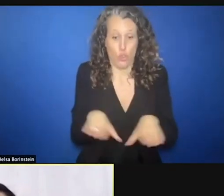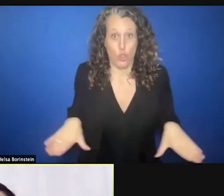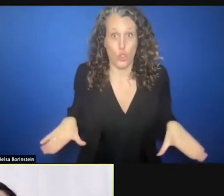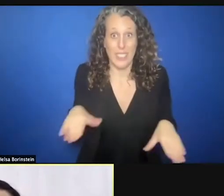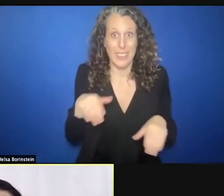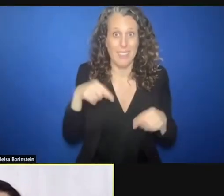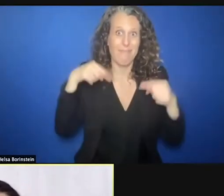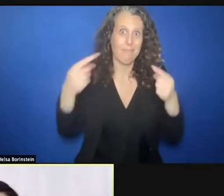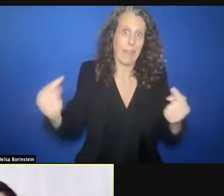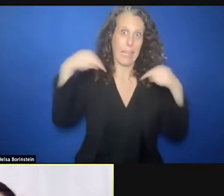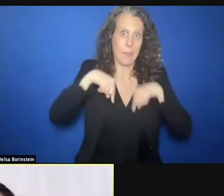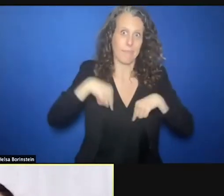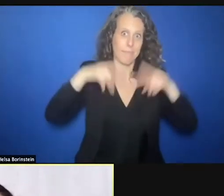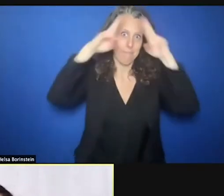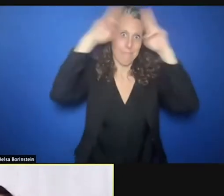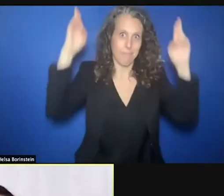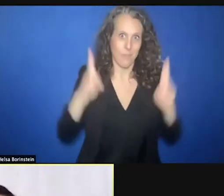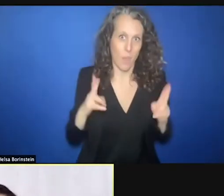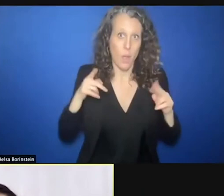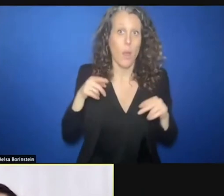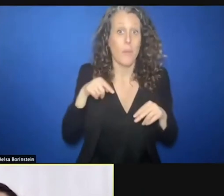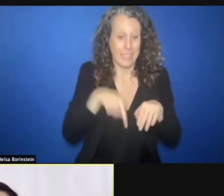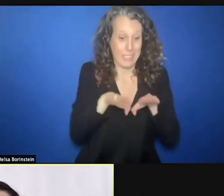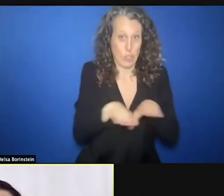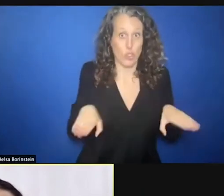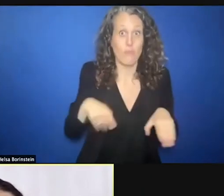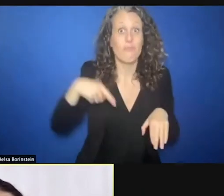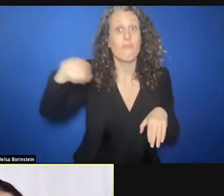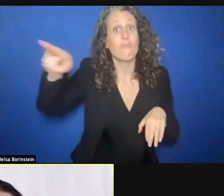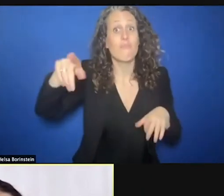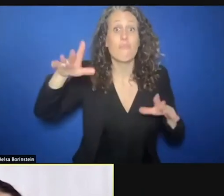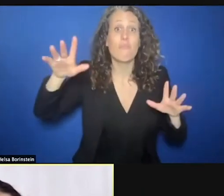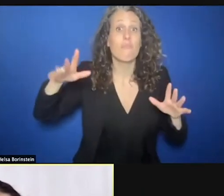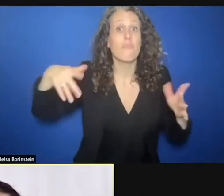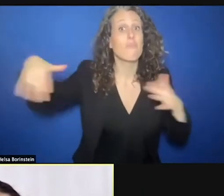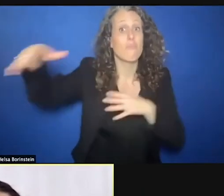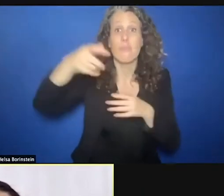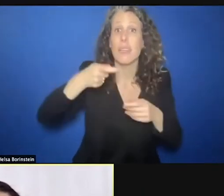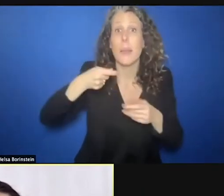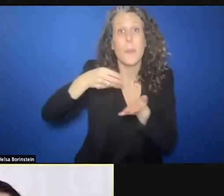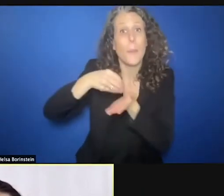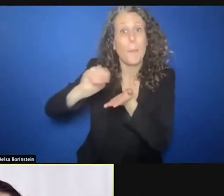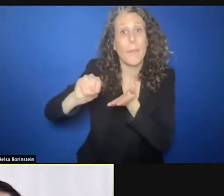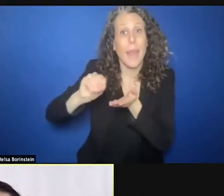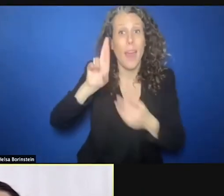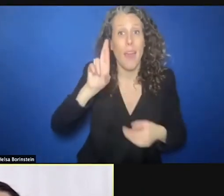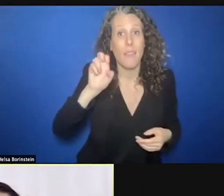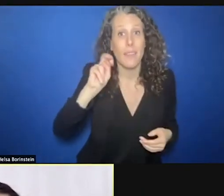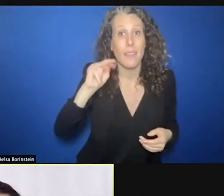on the streets. They are not able to pay their rents and this has caused a great